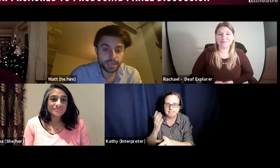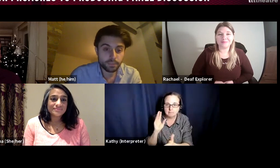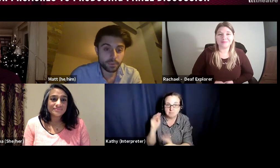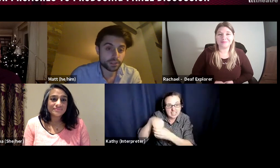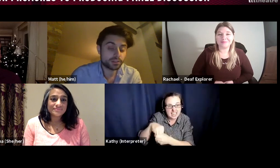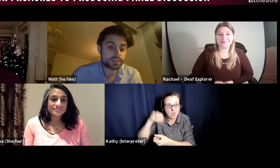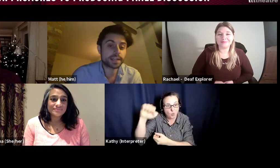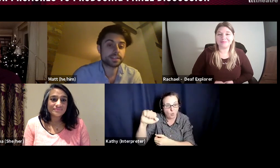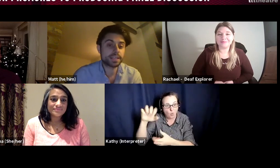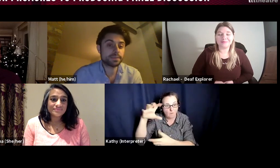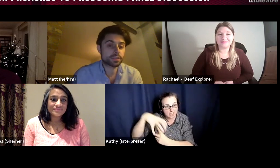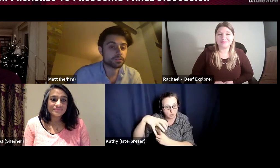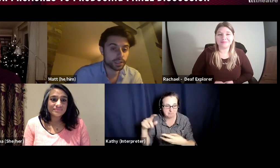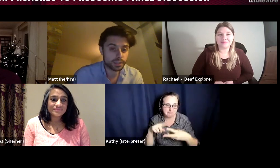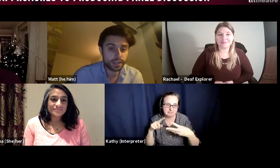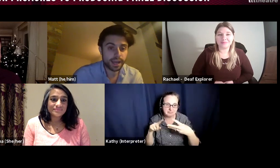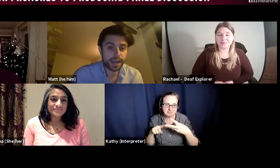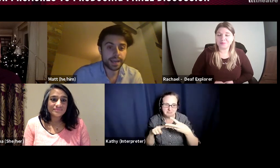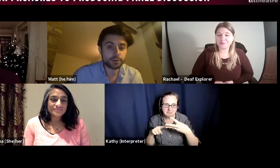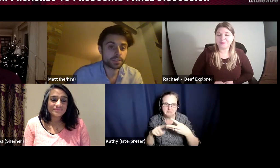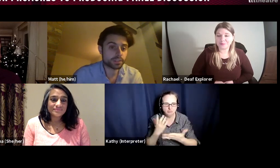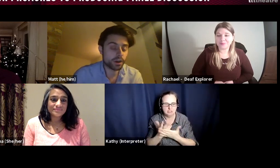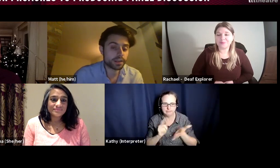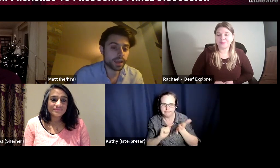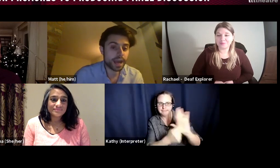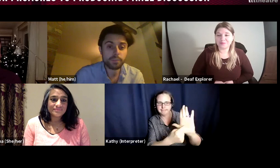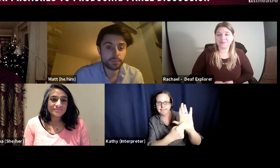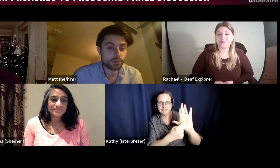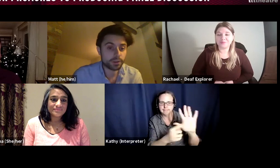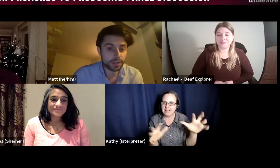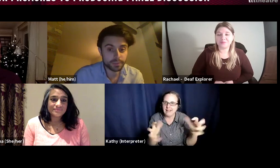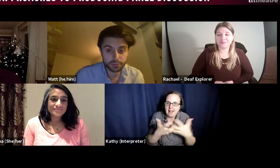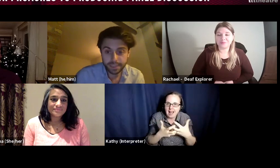person who sets the team's culture, and helps decide how people are going to be treated.